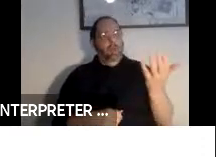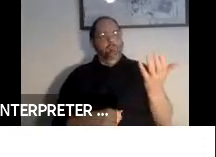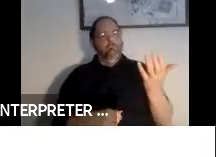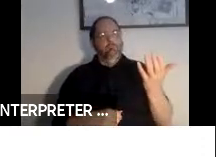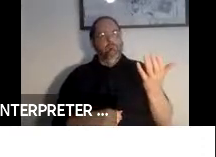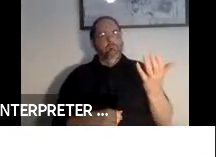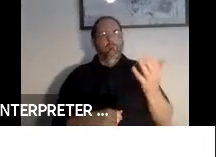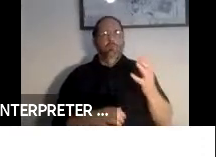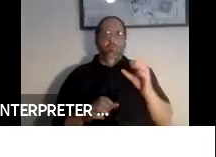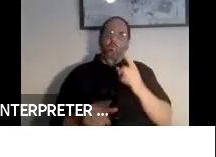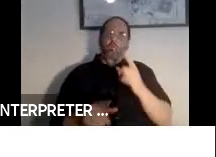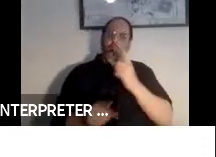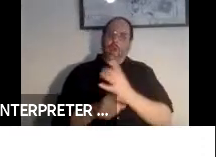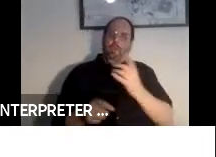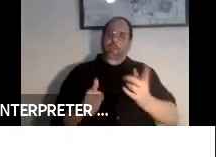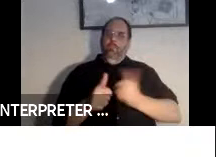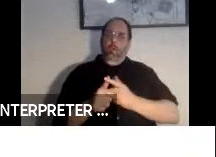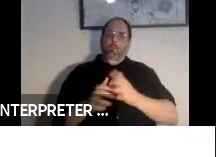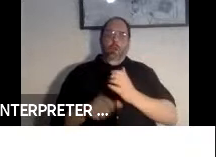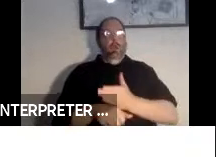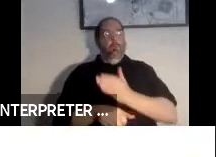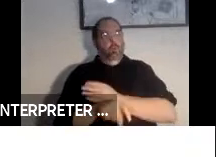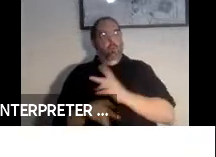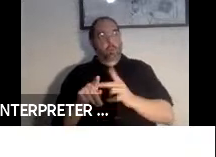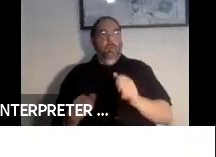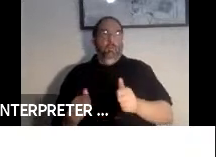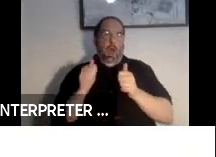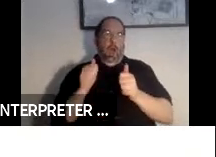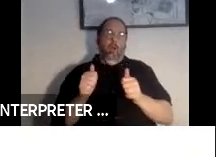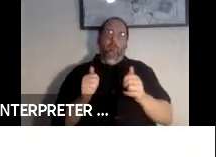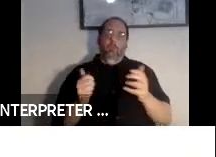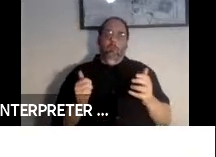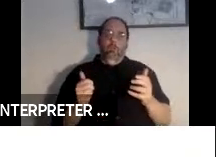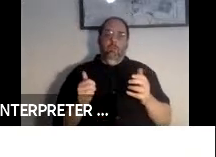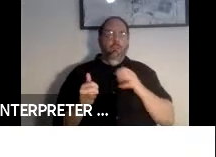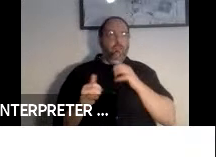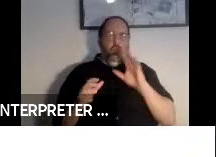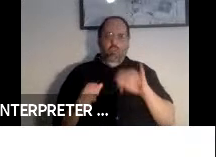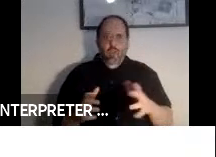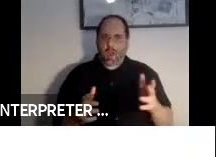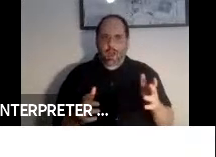right. They like to improve lives. They don't do this out of anything other than ignorance or